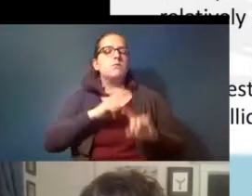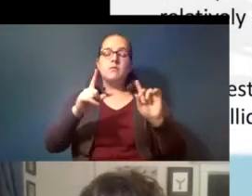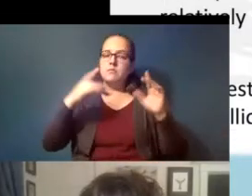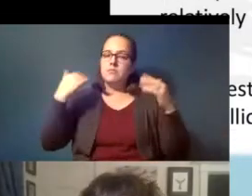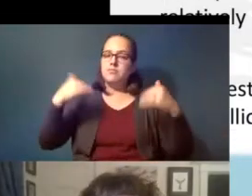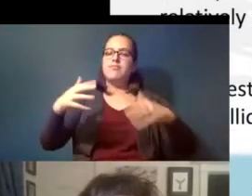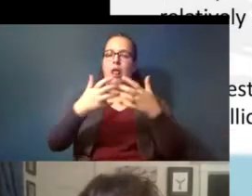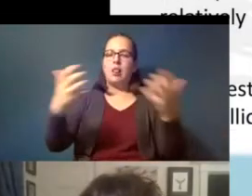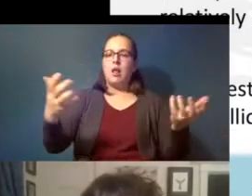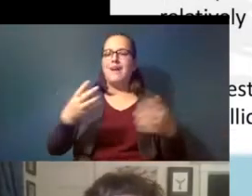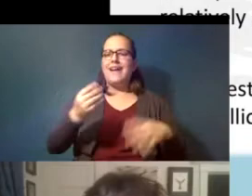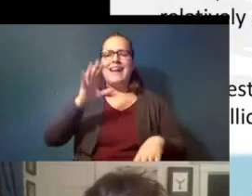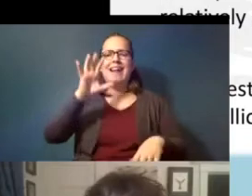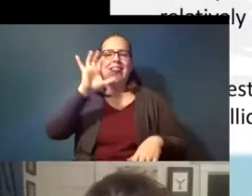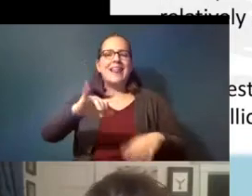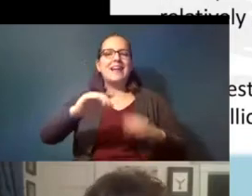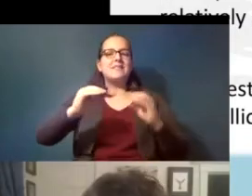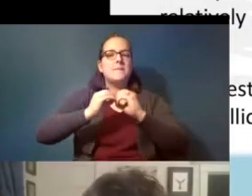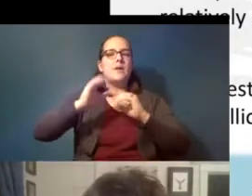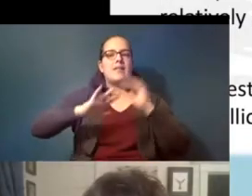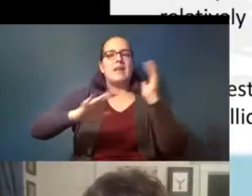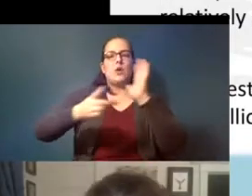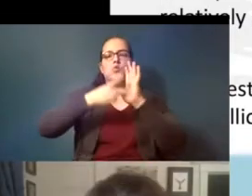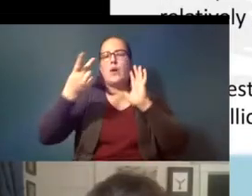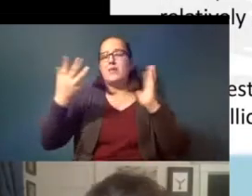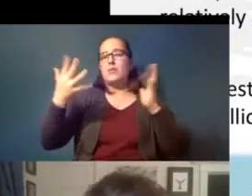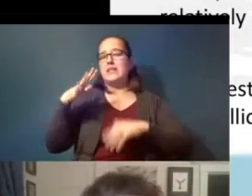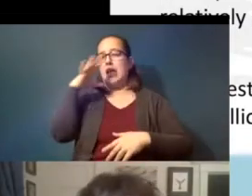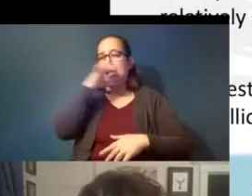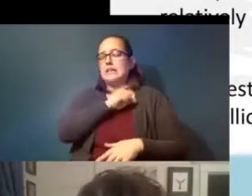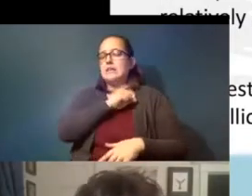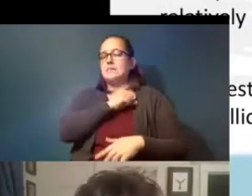and that's that's more than twice as what is estimated to be on the ocean's surface